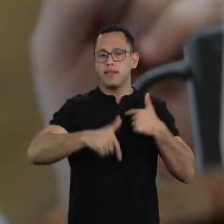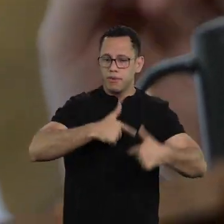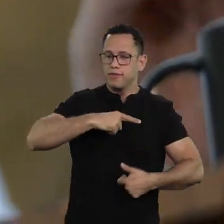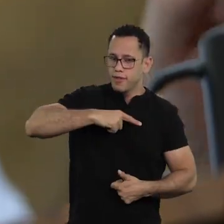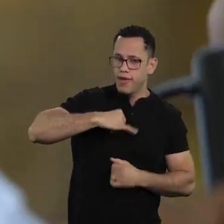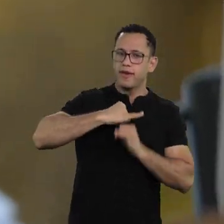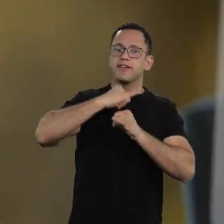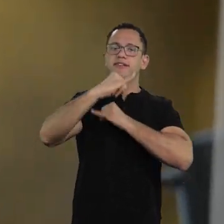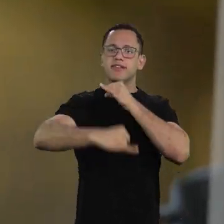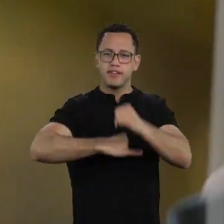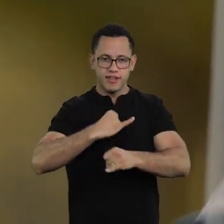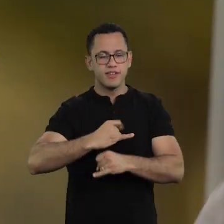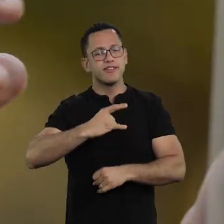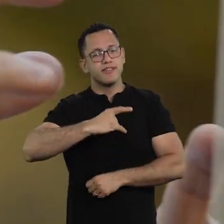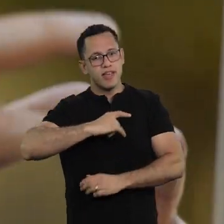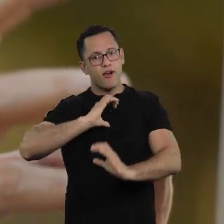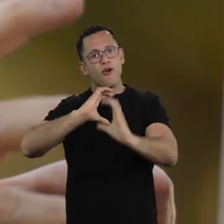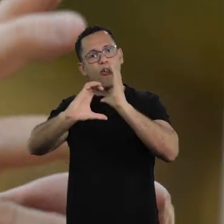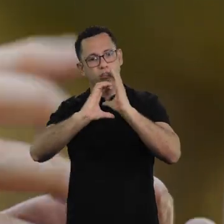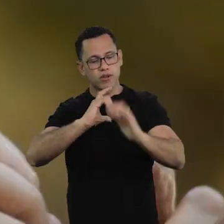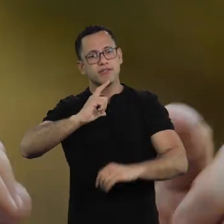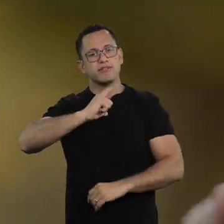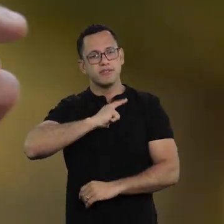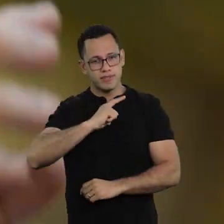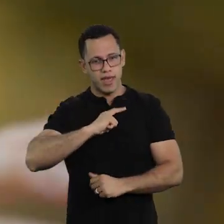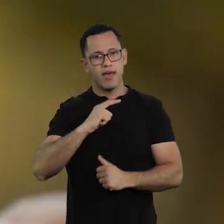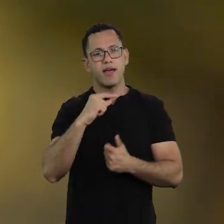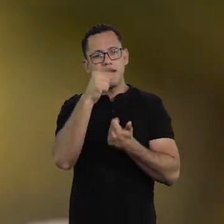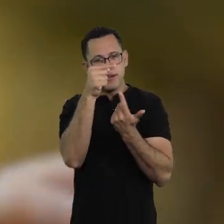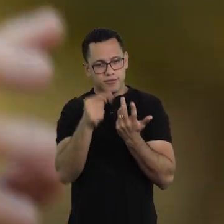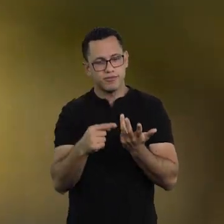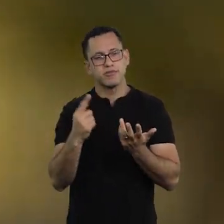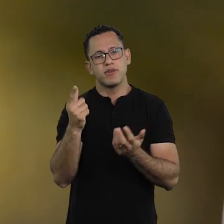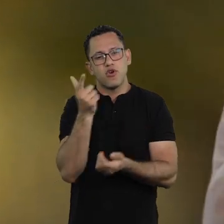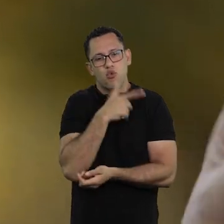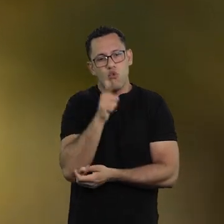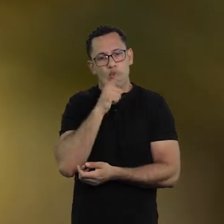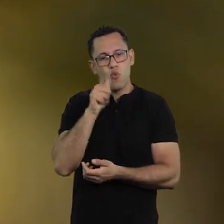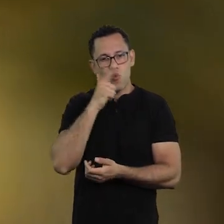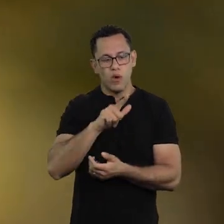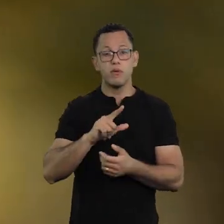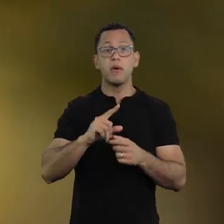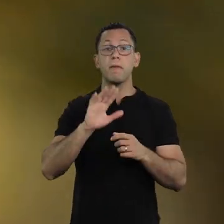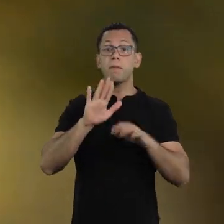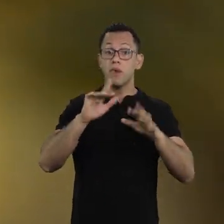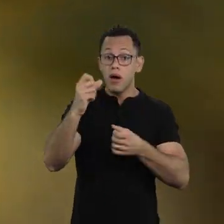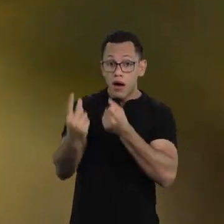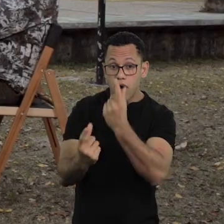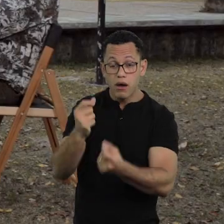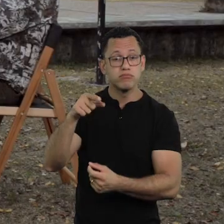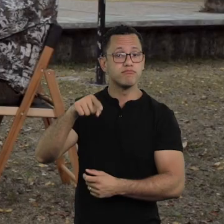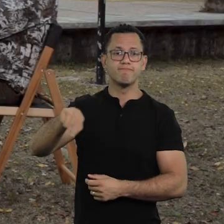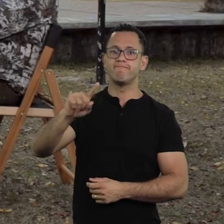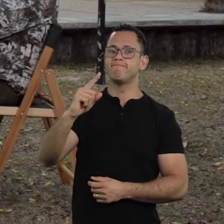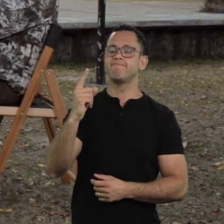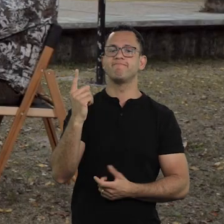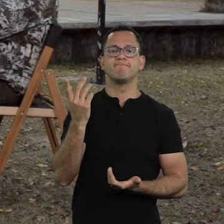have internet, can communicate, people with privileges, right? But how many people